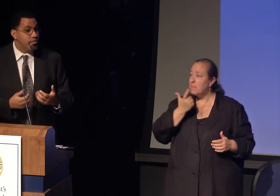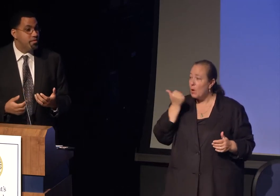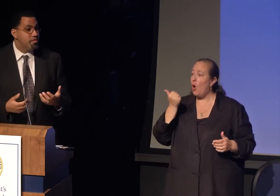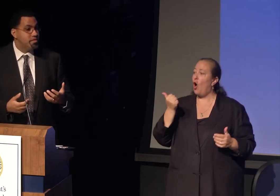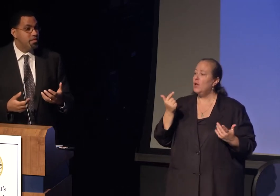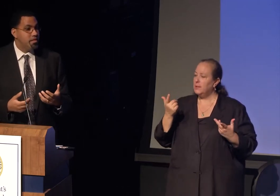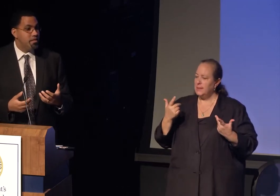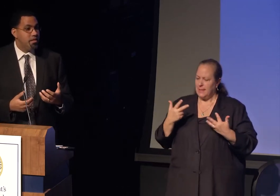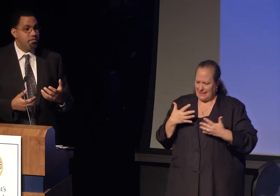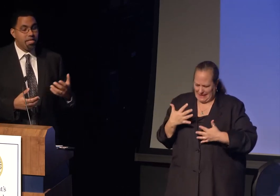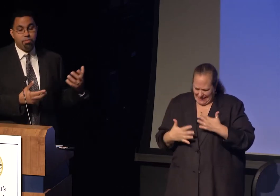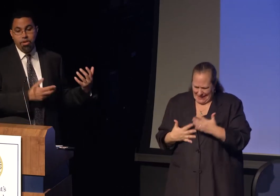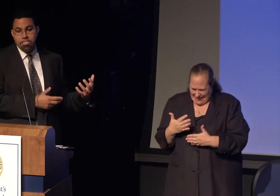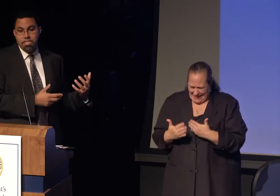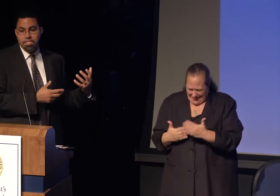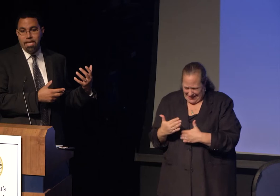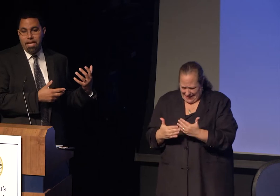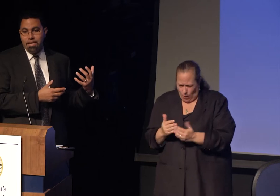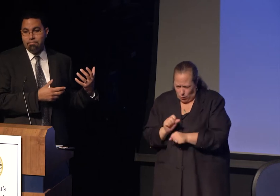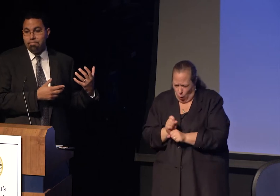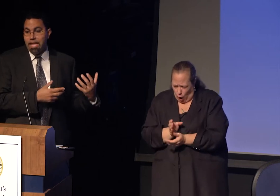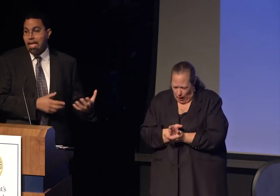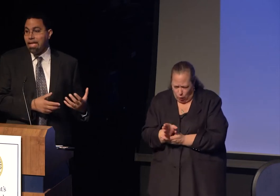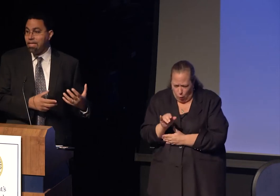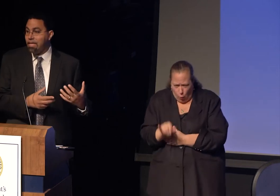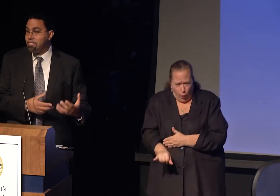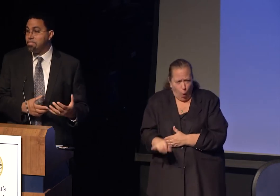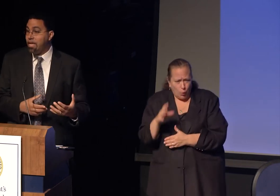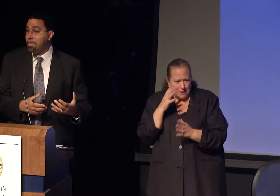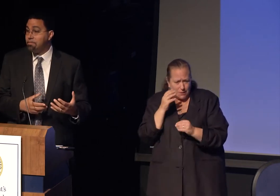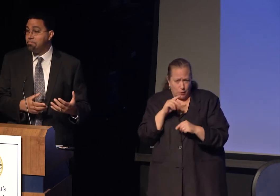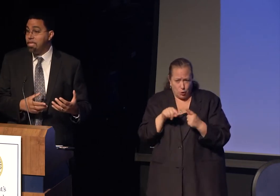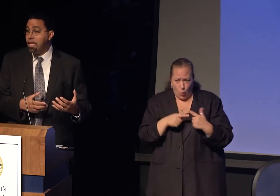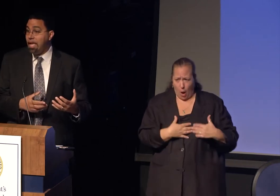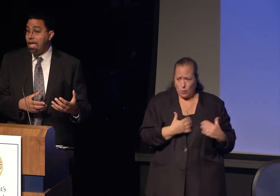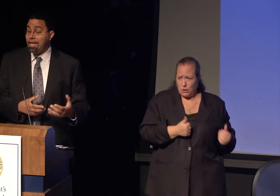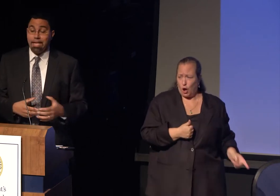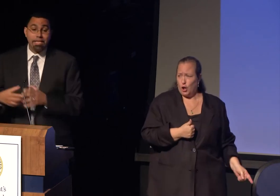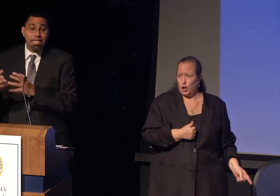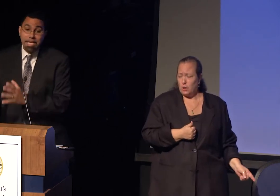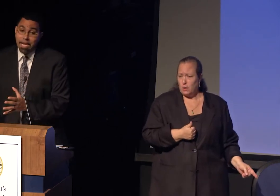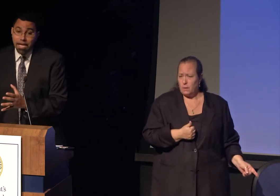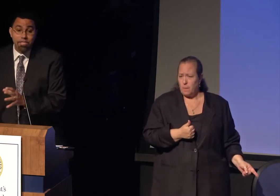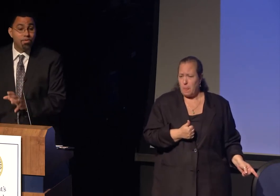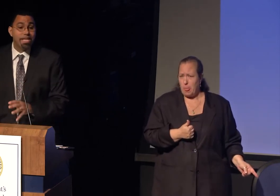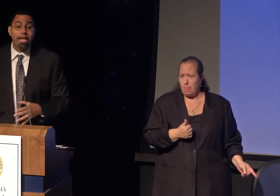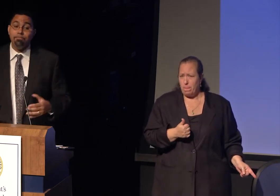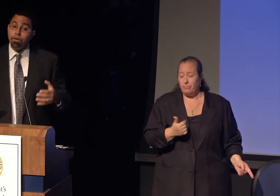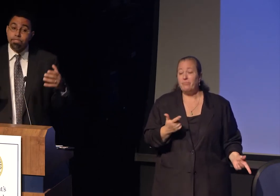the experiences I had as a child. I got kicked out of high school again.